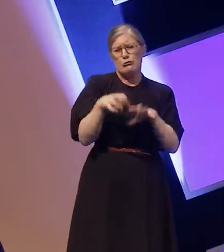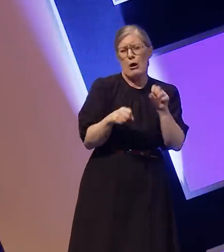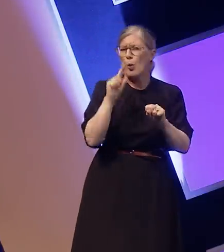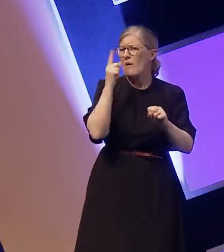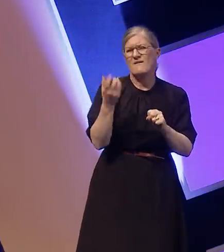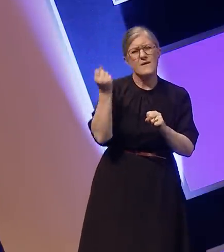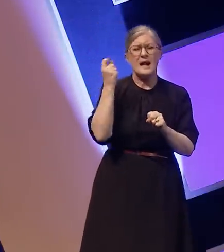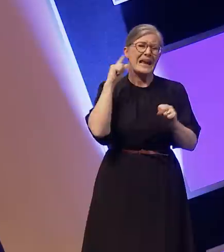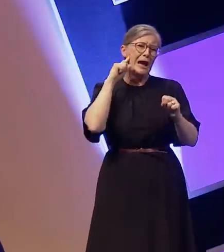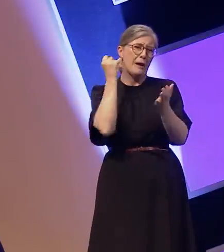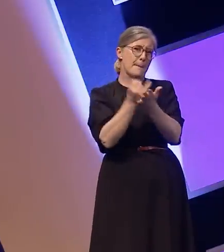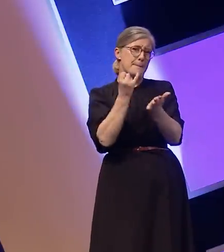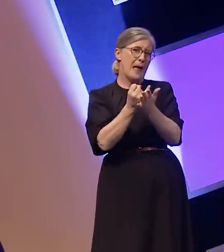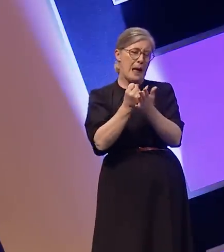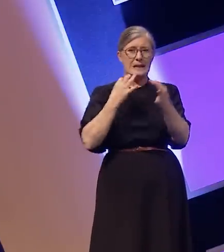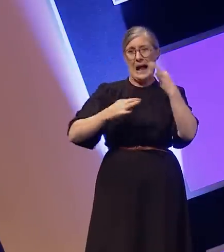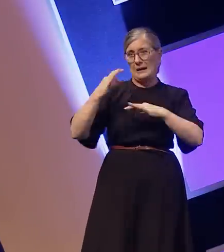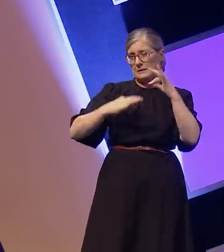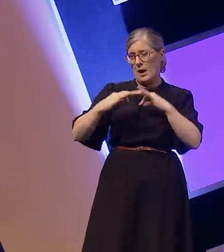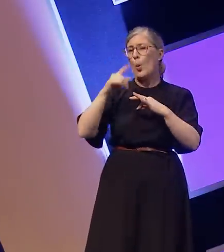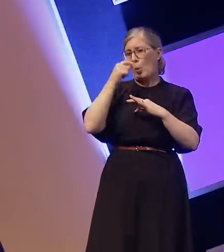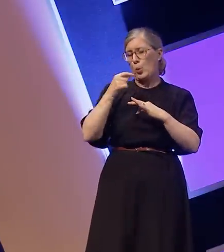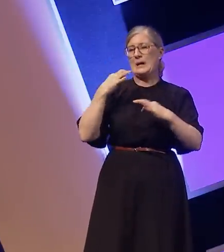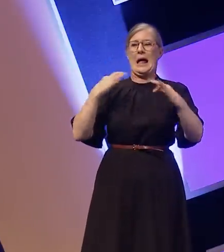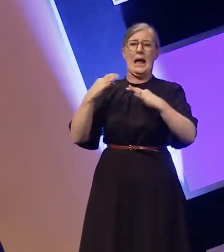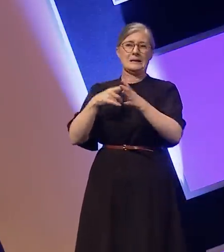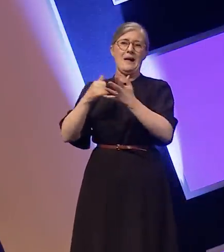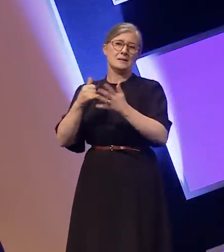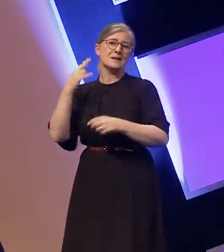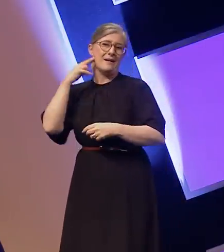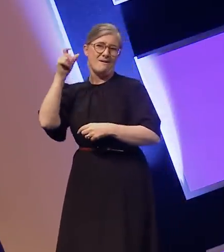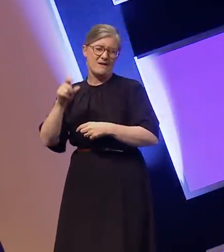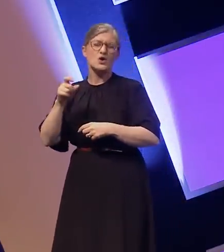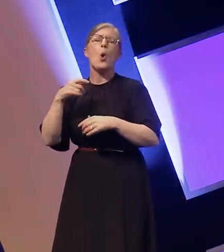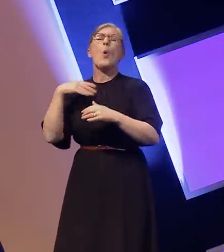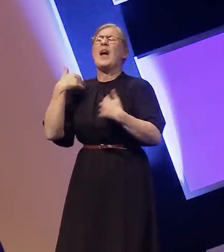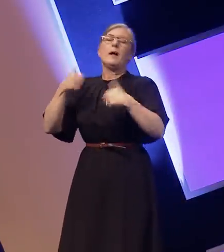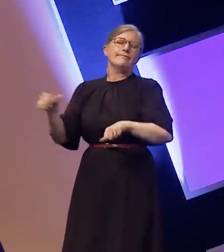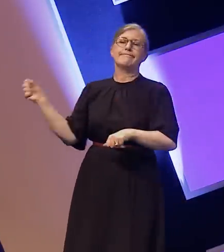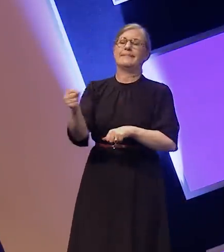the character so we ended up having an able-bodied actor for a role. We were incredibly respectful and